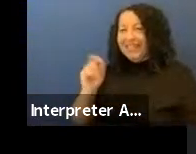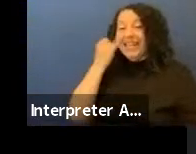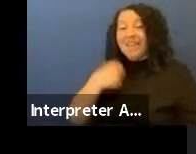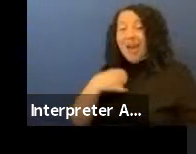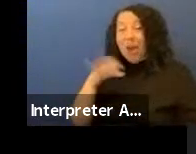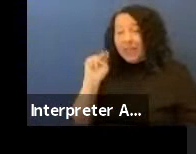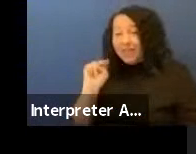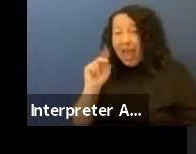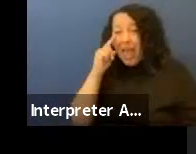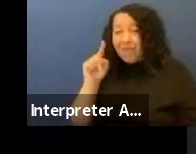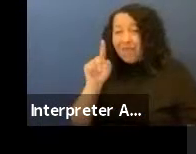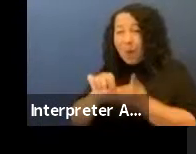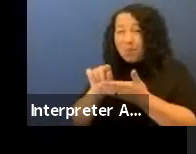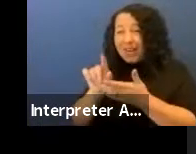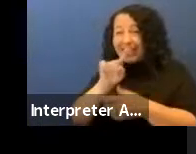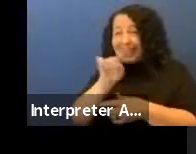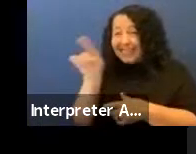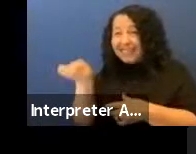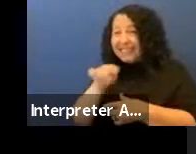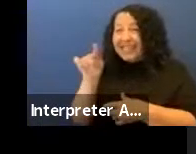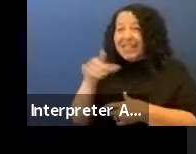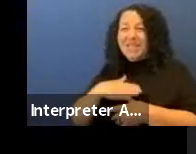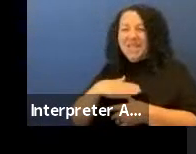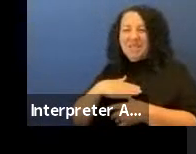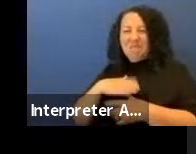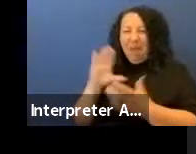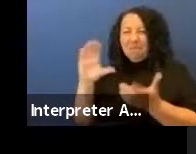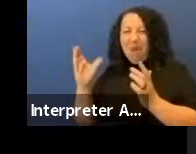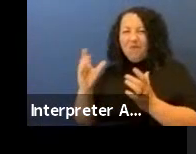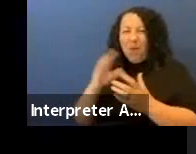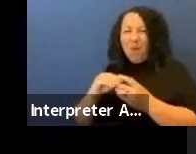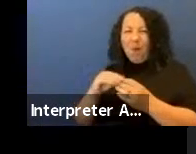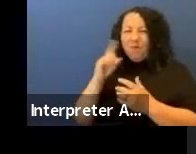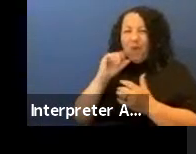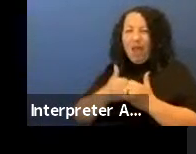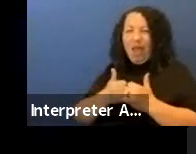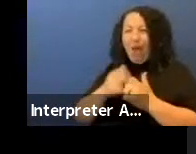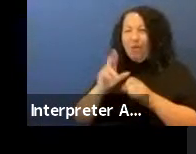kind of my metaphor for how Natives are not seen very clearly in this country so